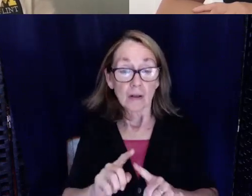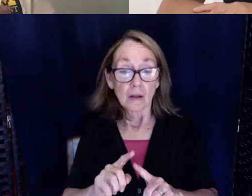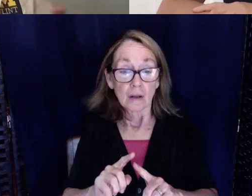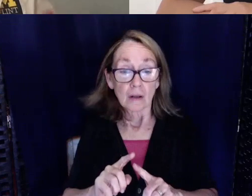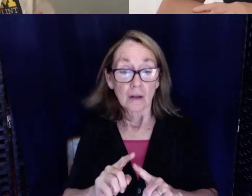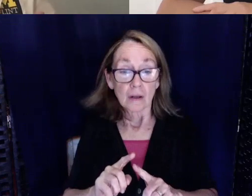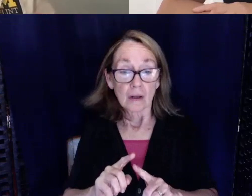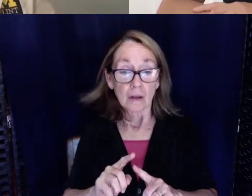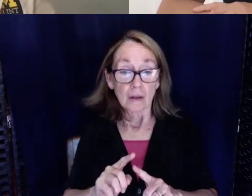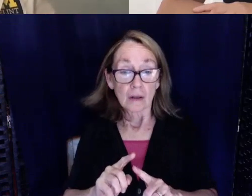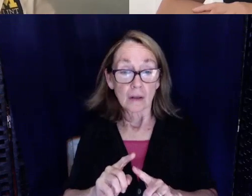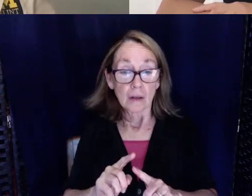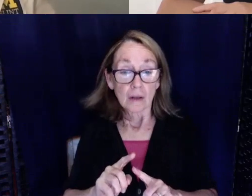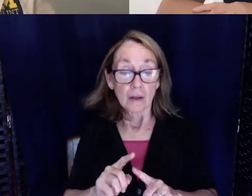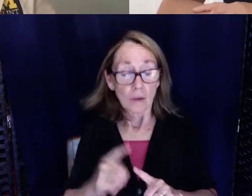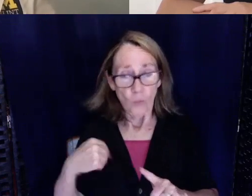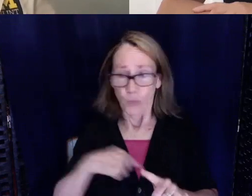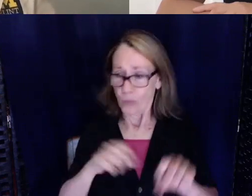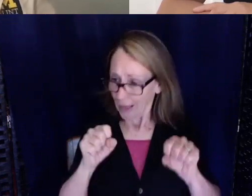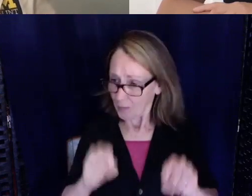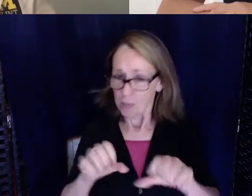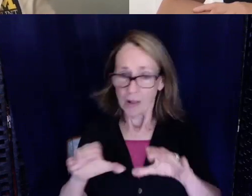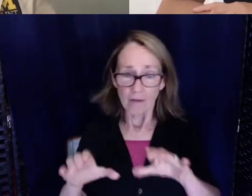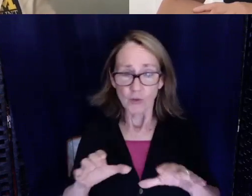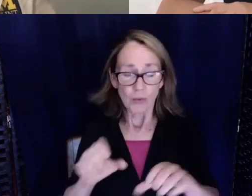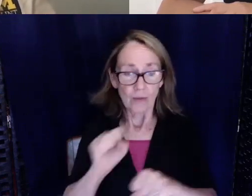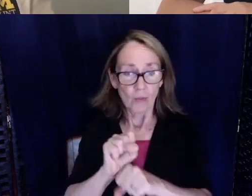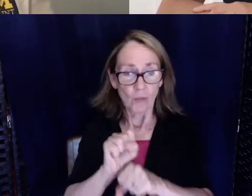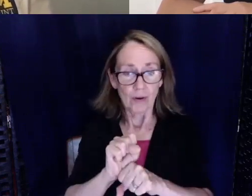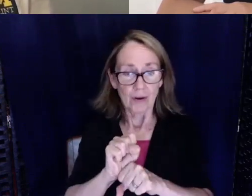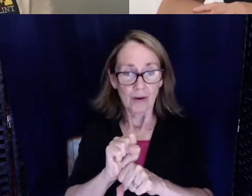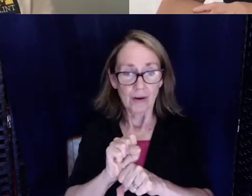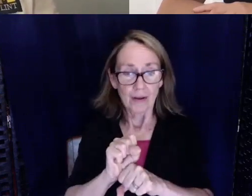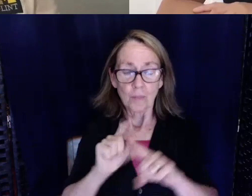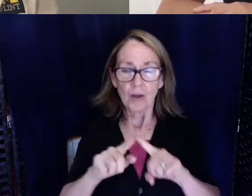We're perfectly capable of doing that you just need that extra accommodation.